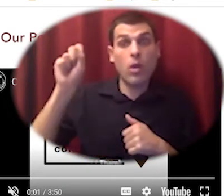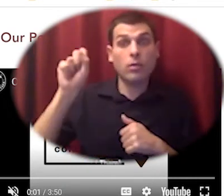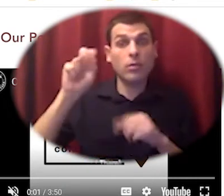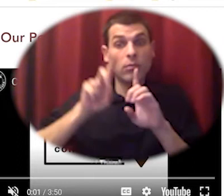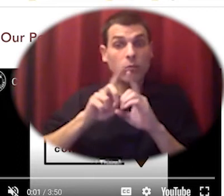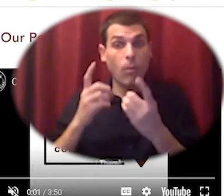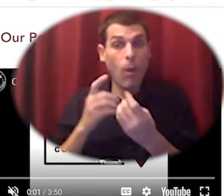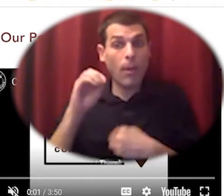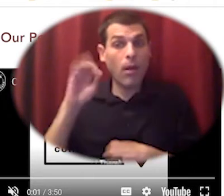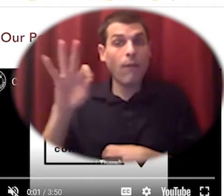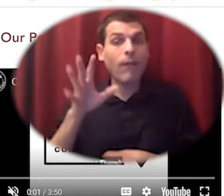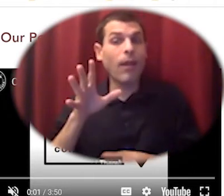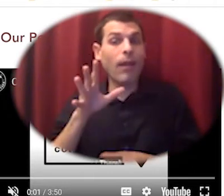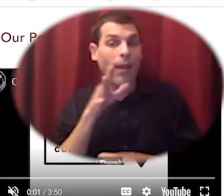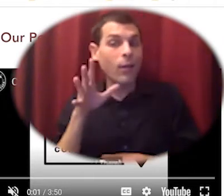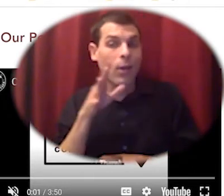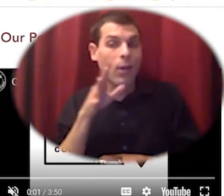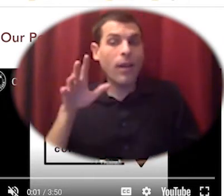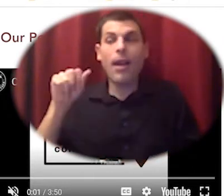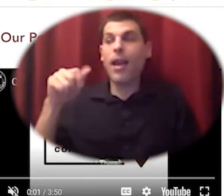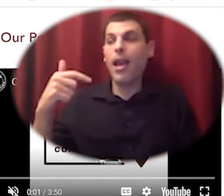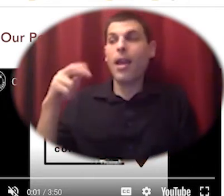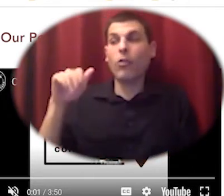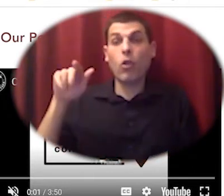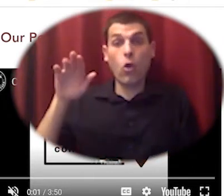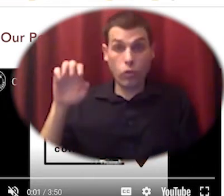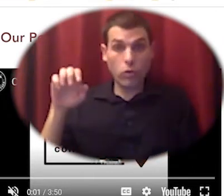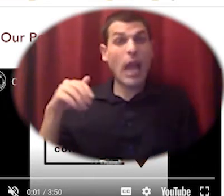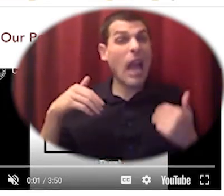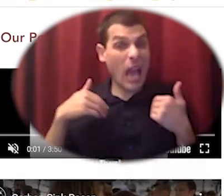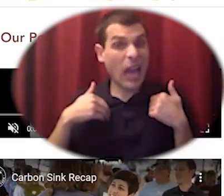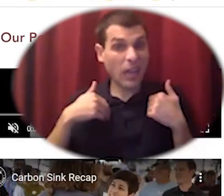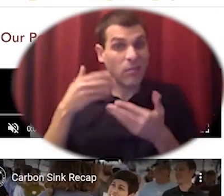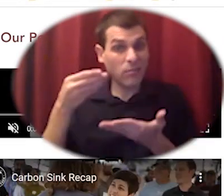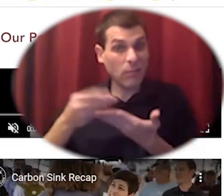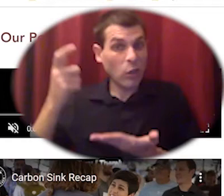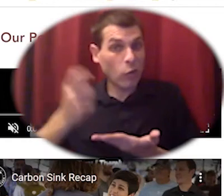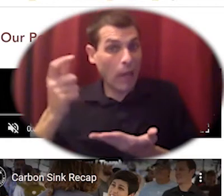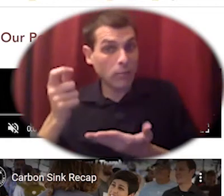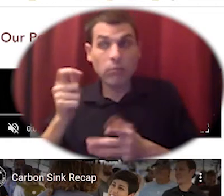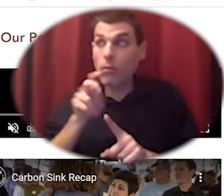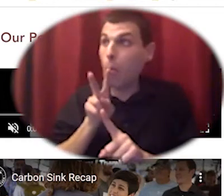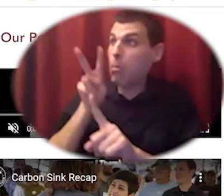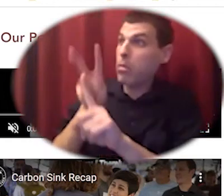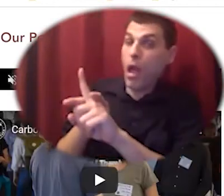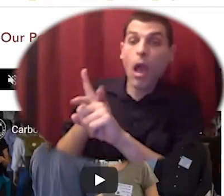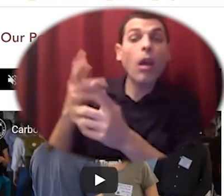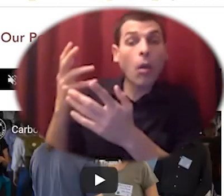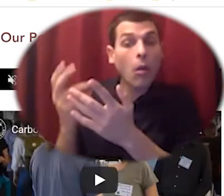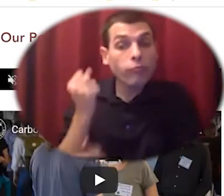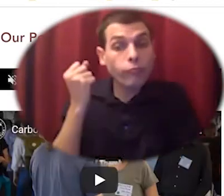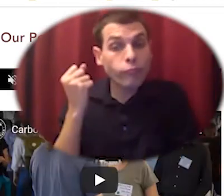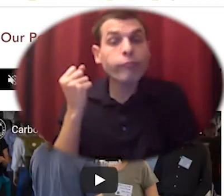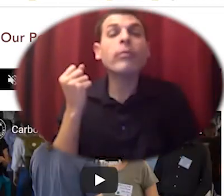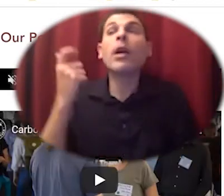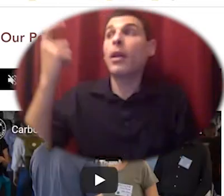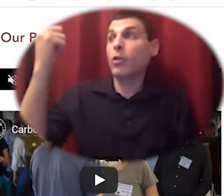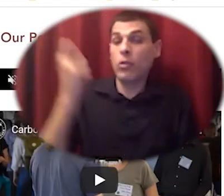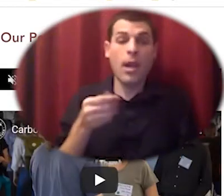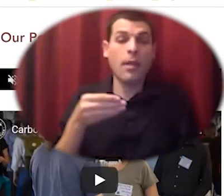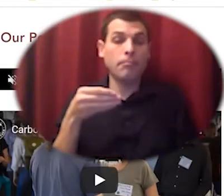cooperative development grant and the grant was for this event and the report followed